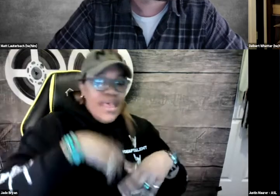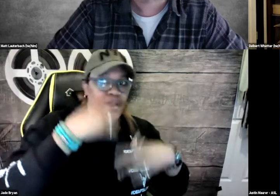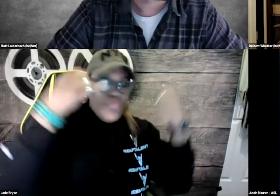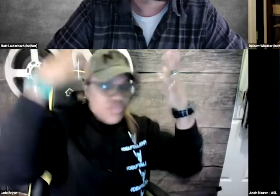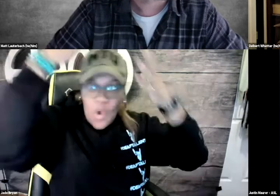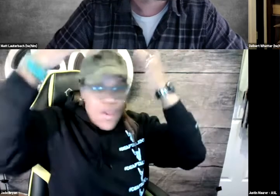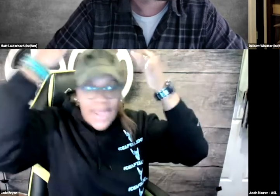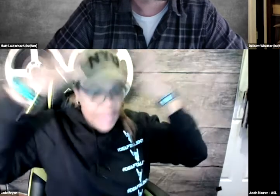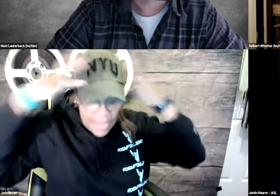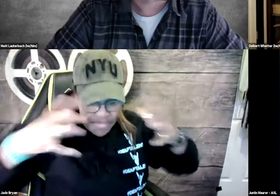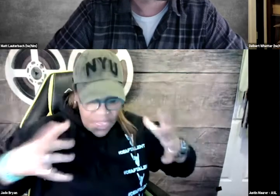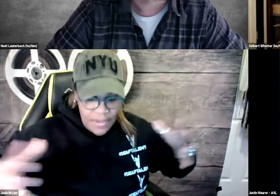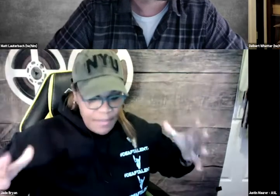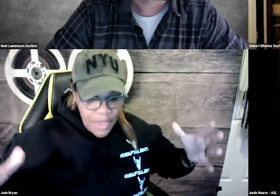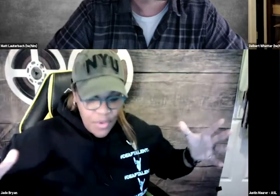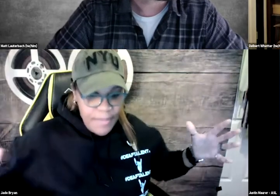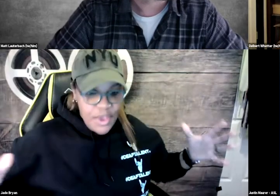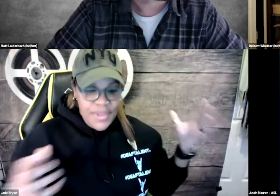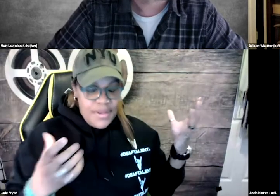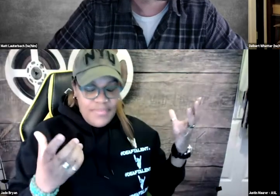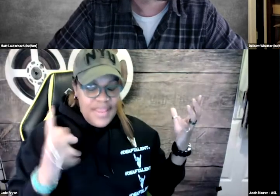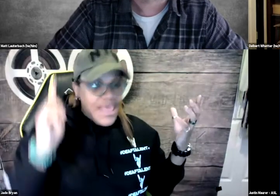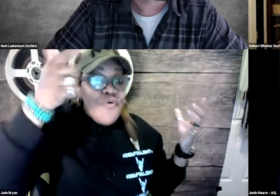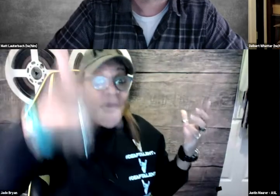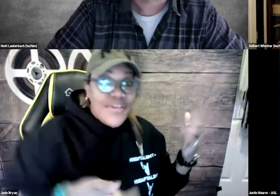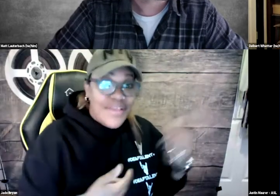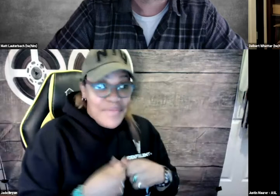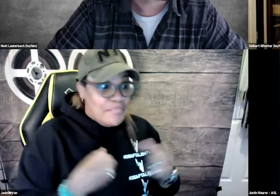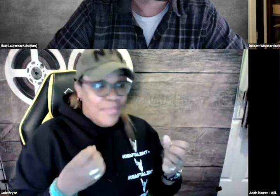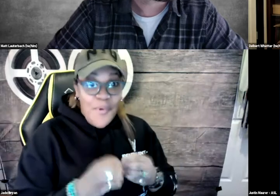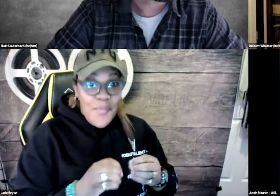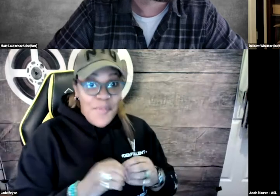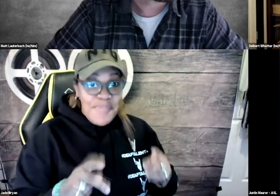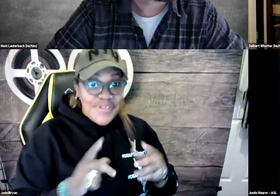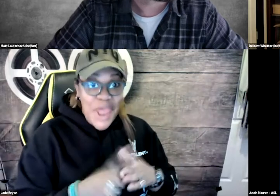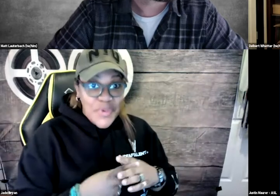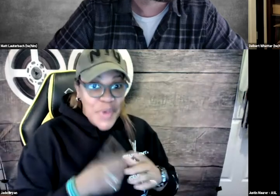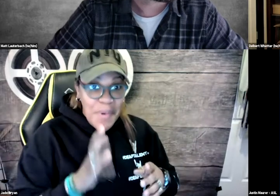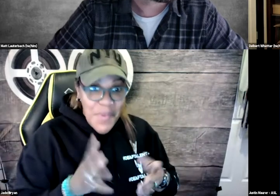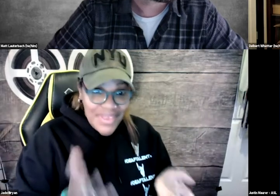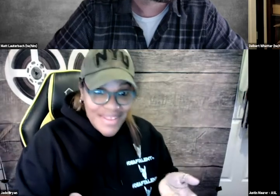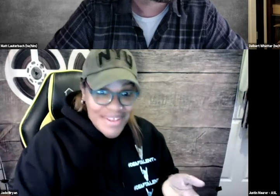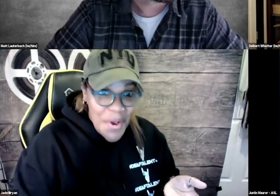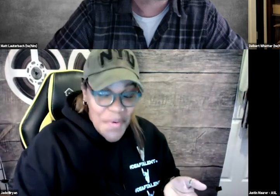And this whole idea becoming bigger and bigger and bigger. Then later one, more and more people started to come up with it.